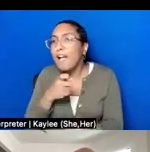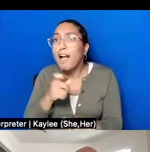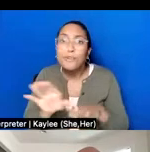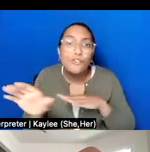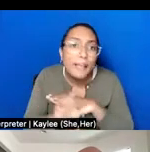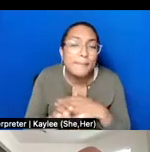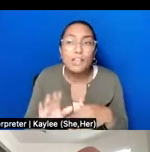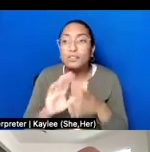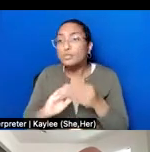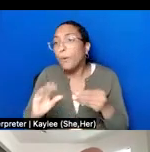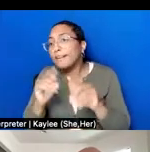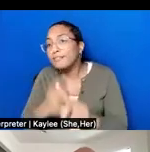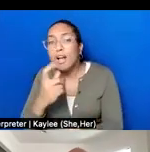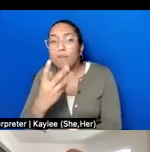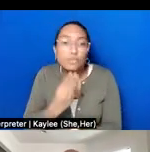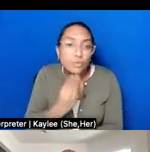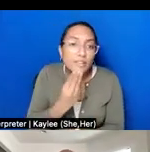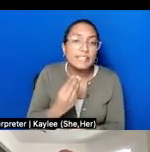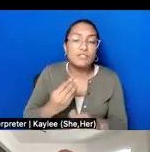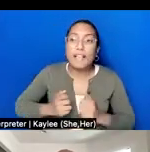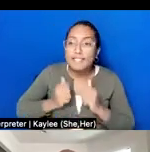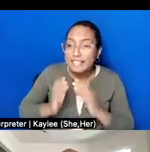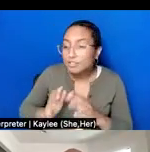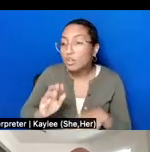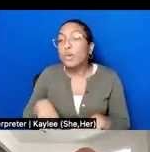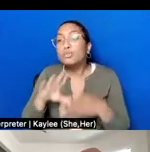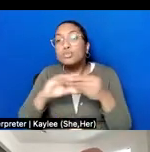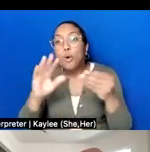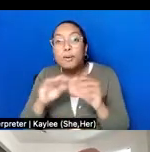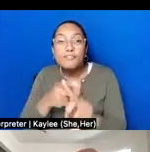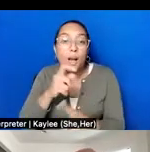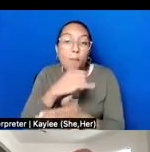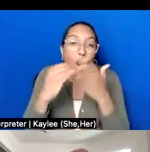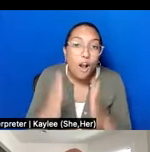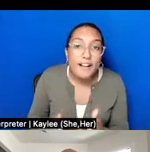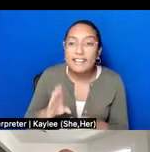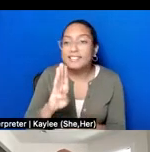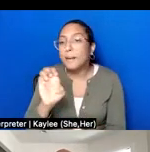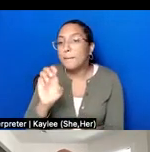Jewish residents, you would get Bedford-Stuyvesant stories from artists, Bedford-Stuyvesant stories